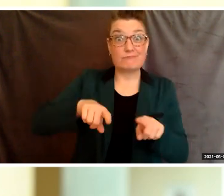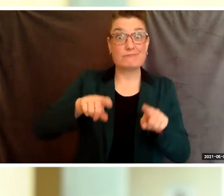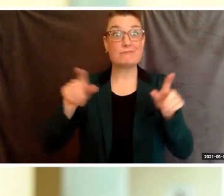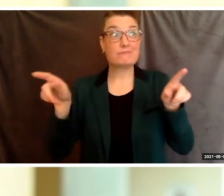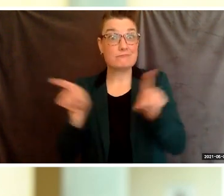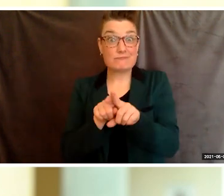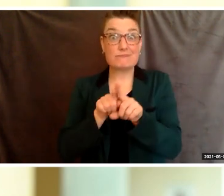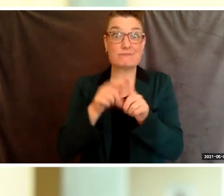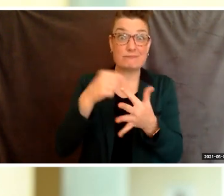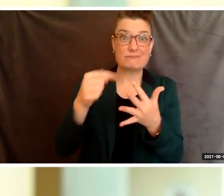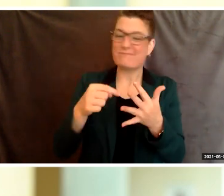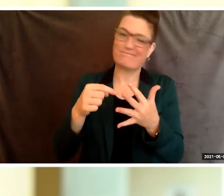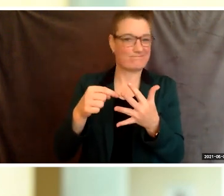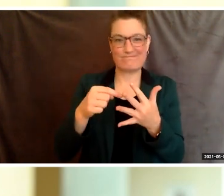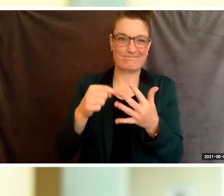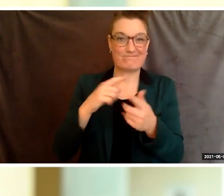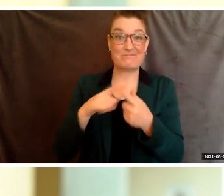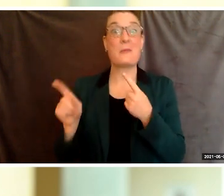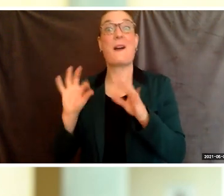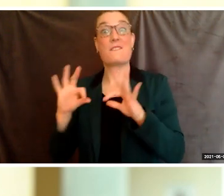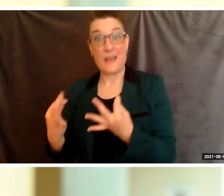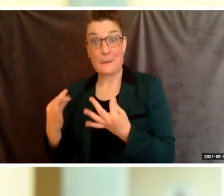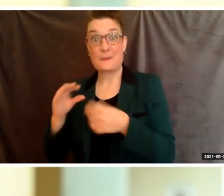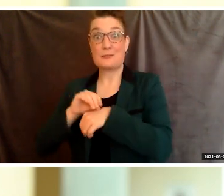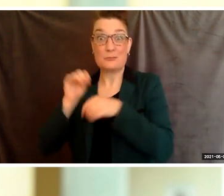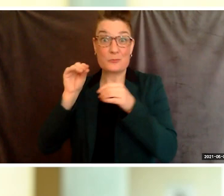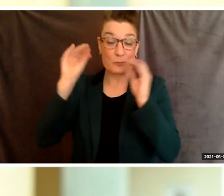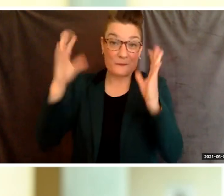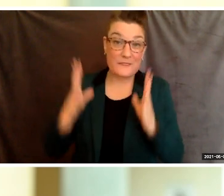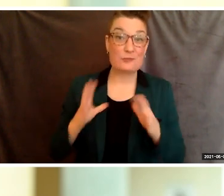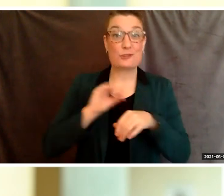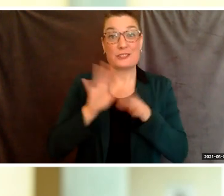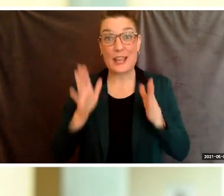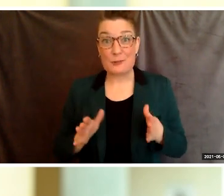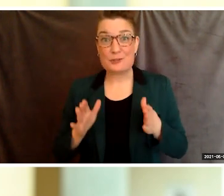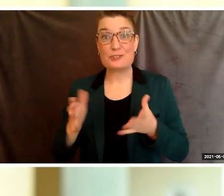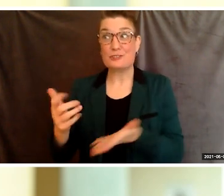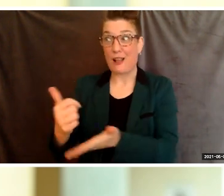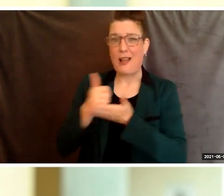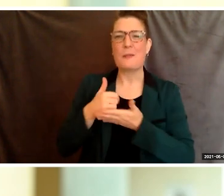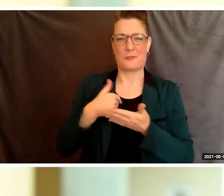professors, and counselors, I have made a new one. I fear the unknown, but stepping